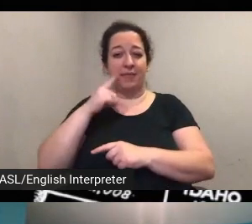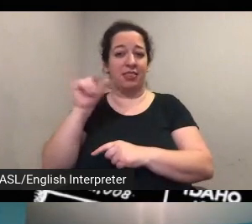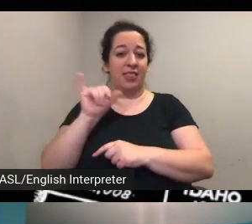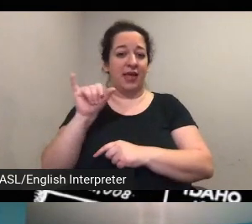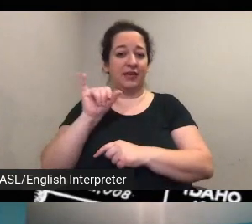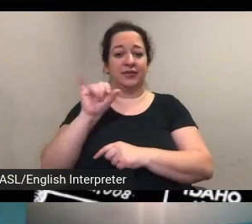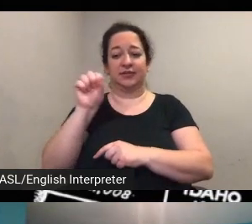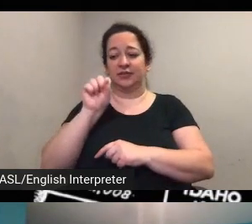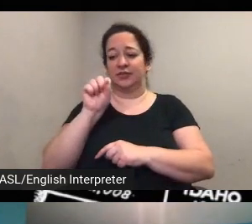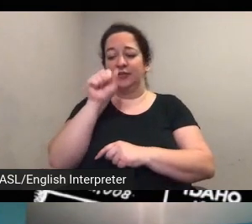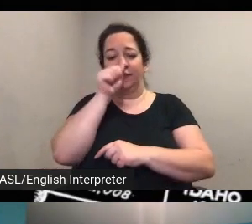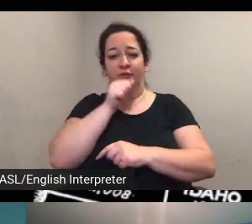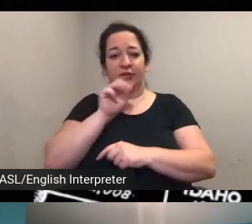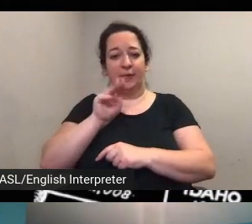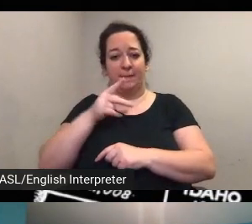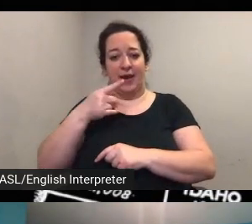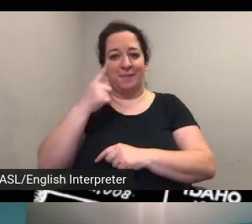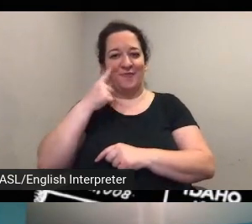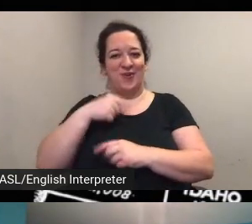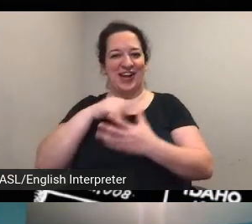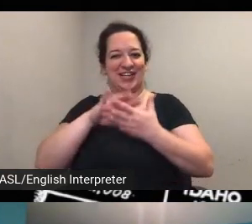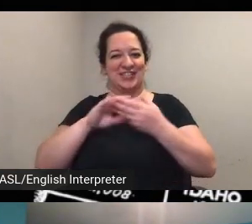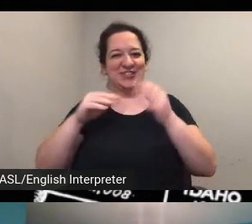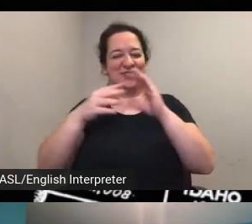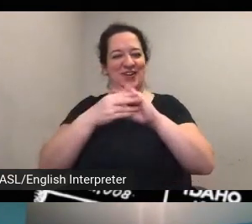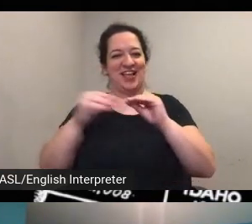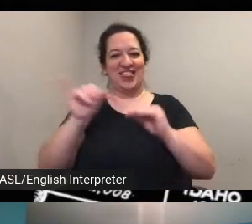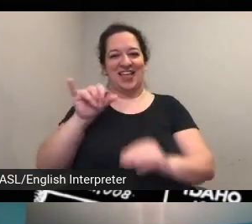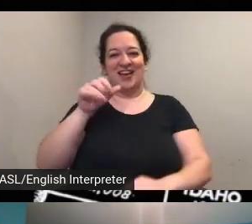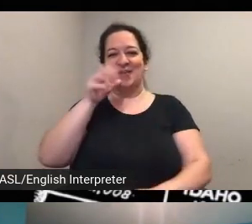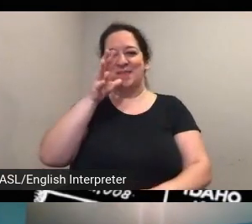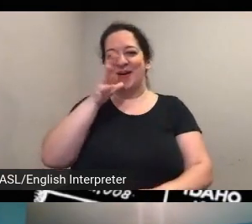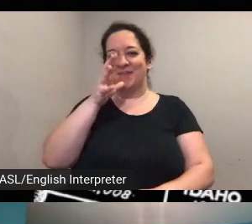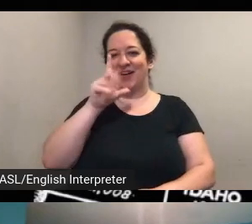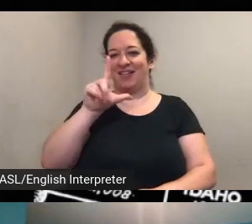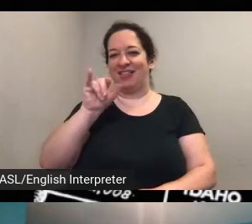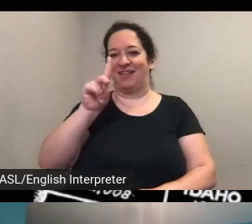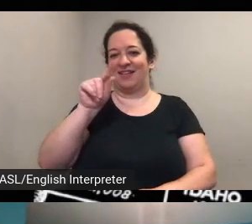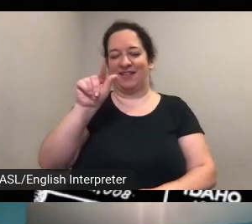for a storyteller like mama linda to contribute what she finds